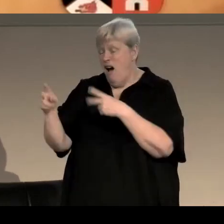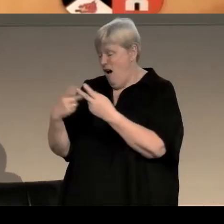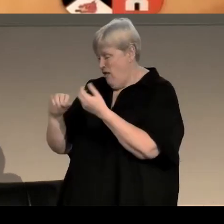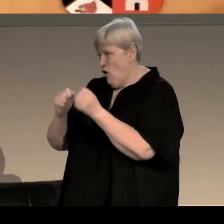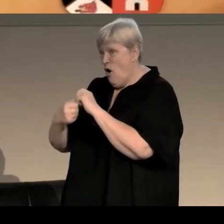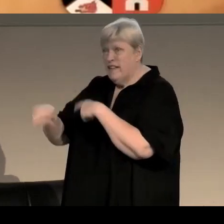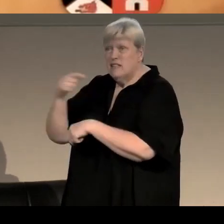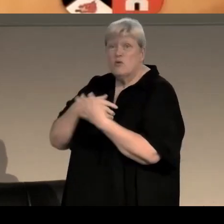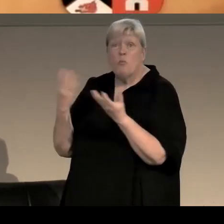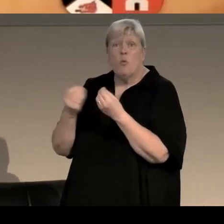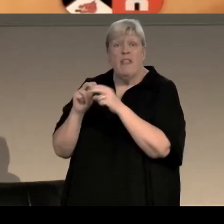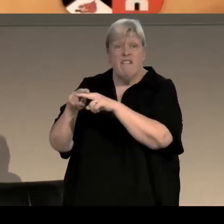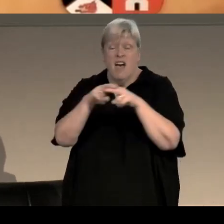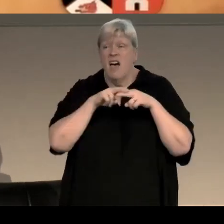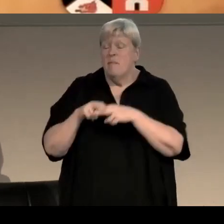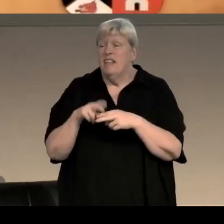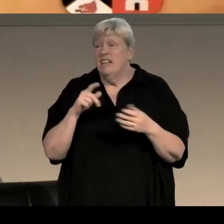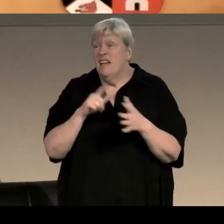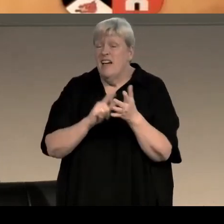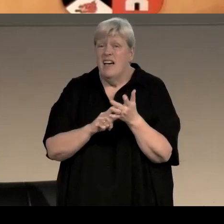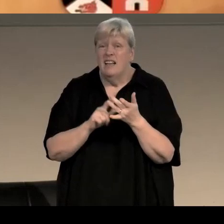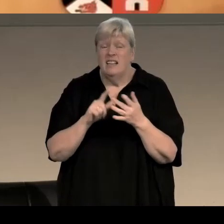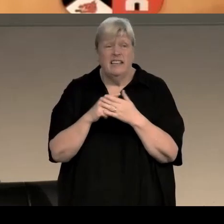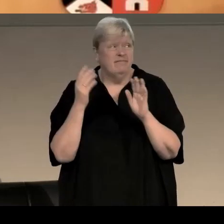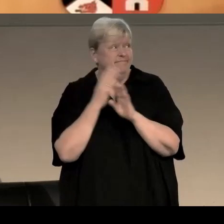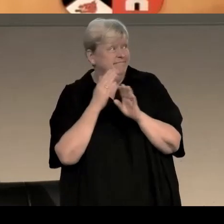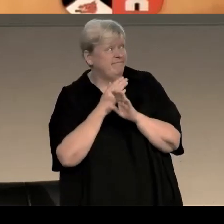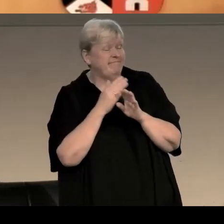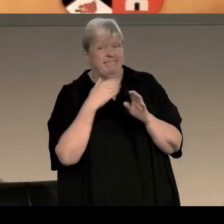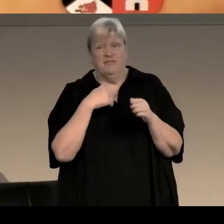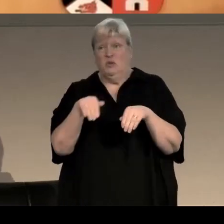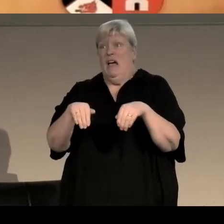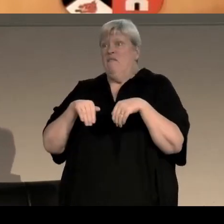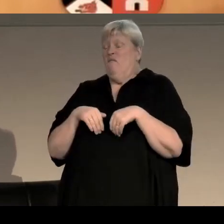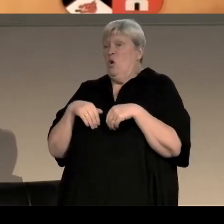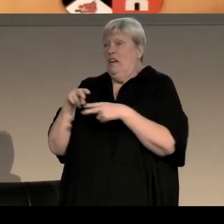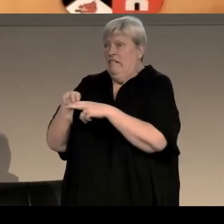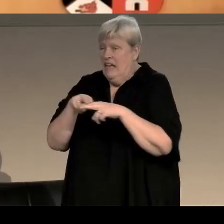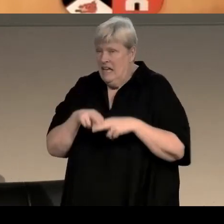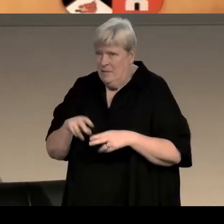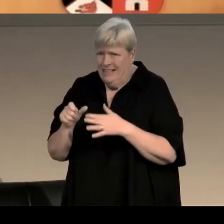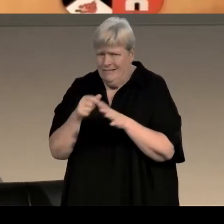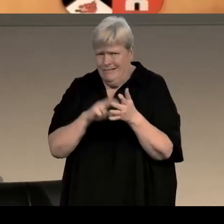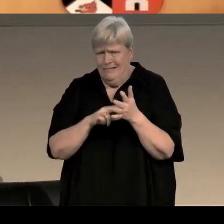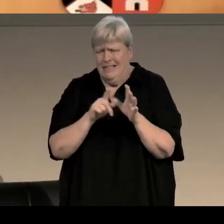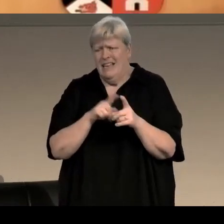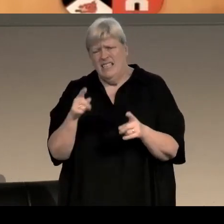There were plenty of her fellow hacks Allie would have hidden behind a platform pillar to avoid, but Danny was probably the least objectionable of them.